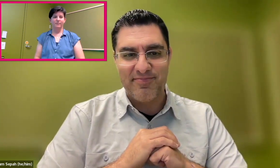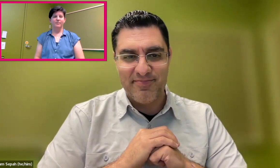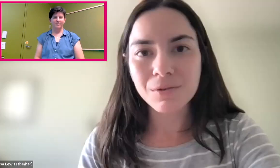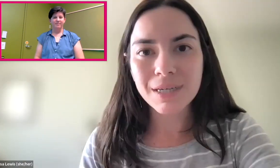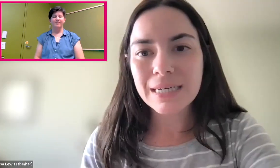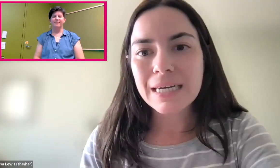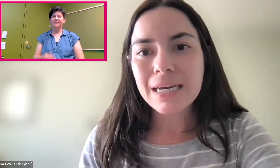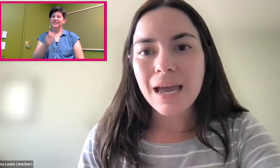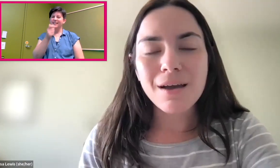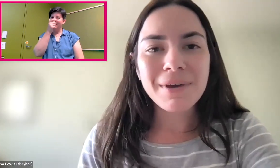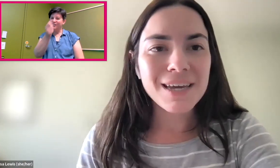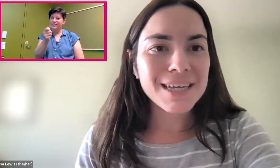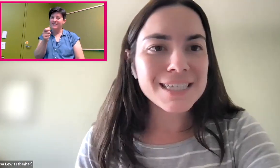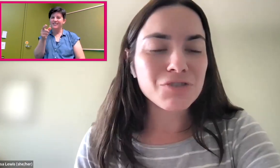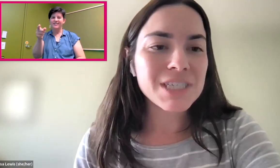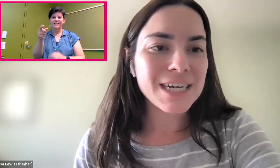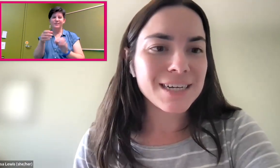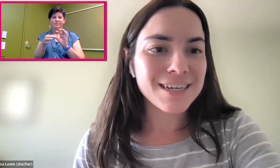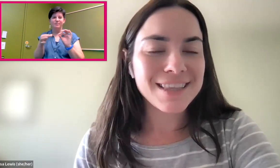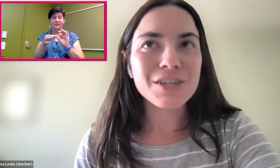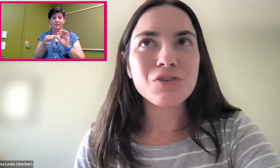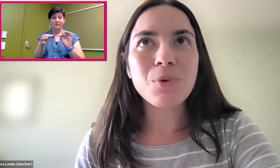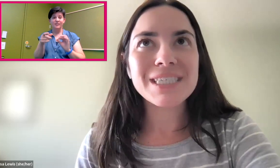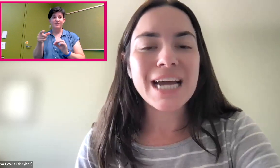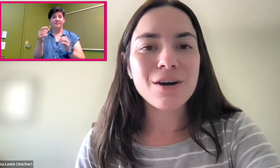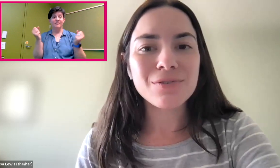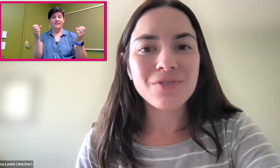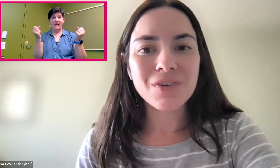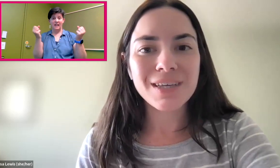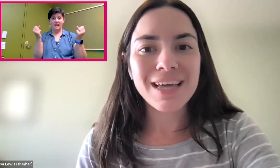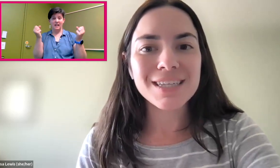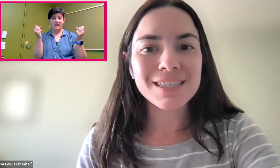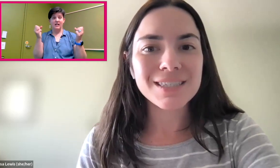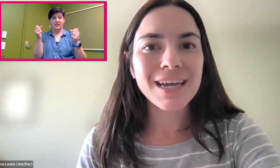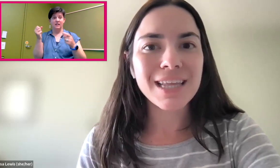Absolutely. I think it's interesting that you pointed out that sign